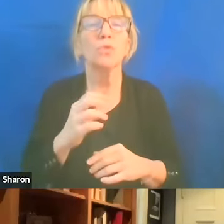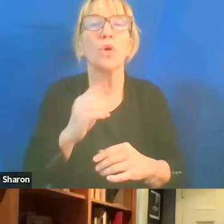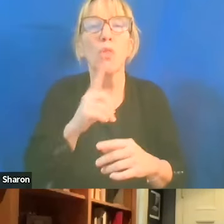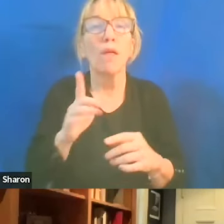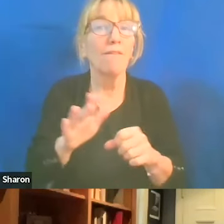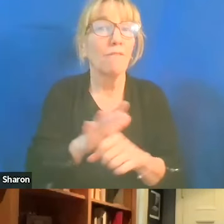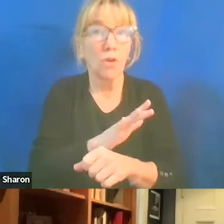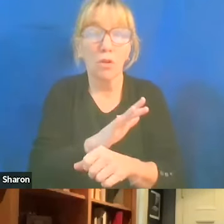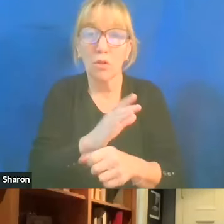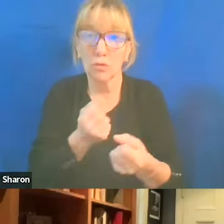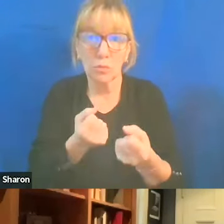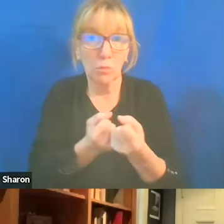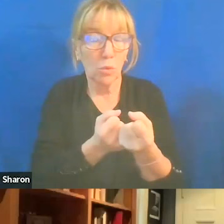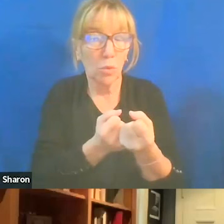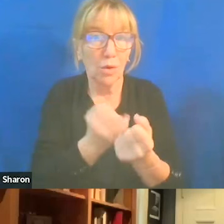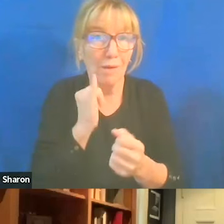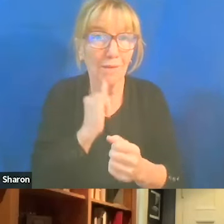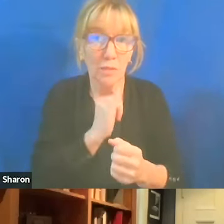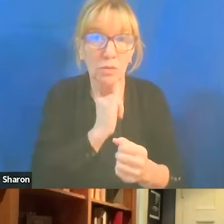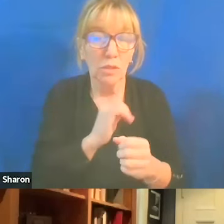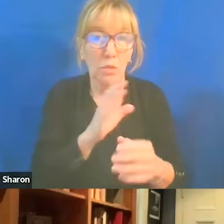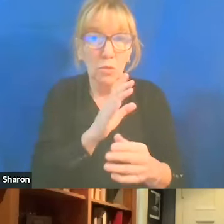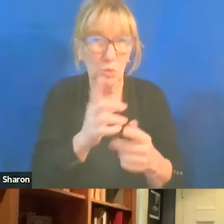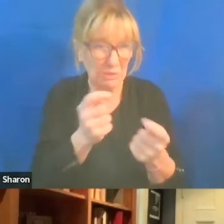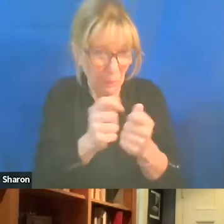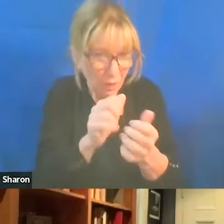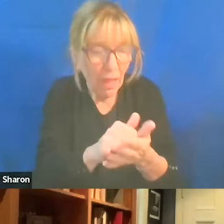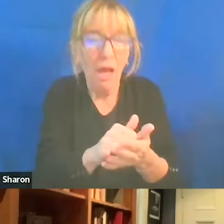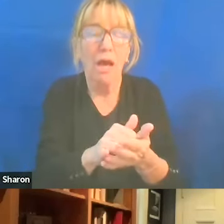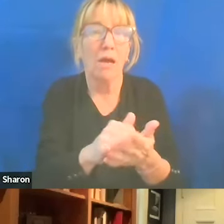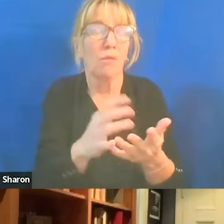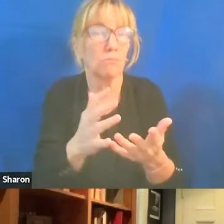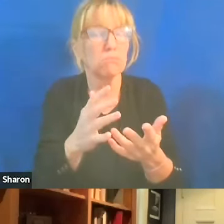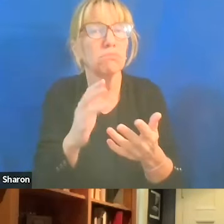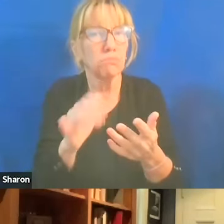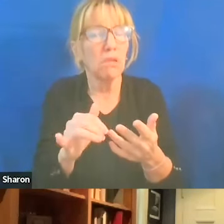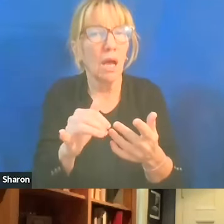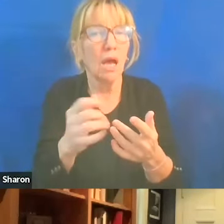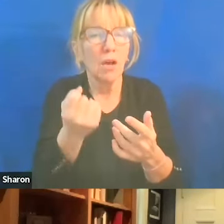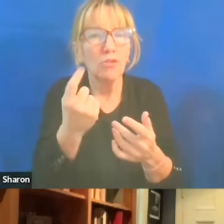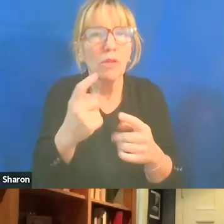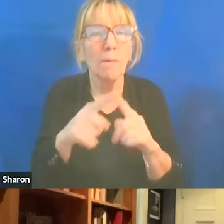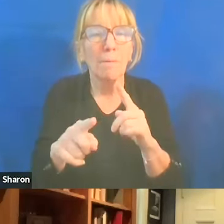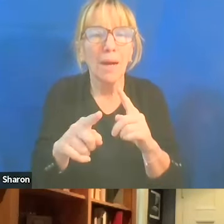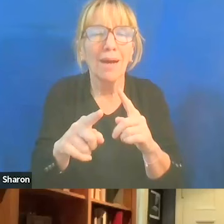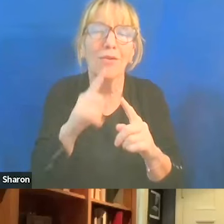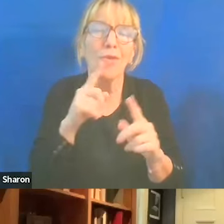to be able to deal with this is not surprising. Now, the devil is in the details, right?